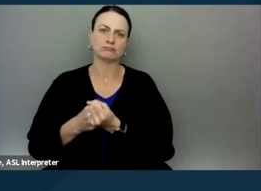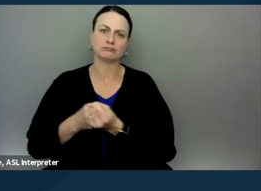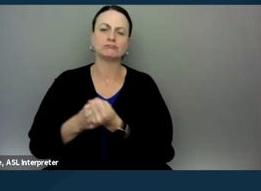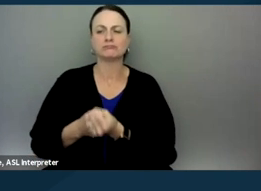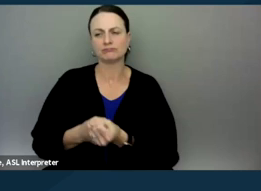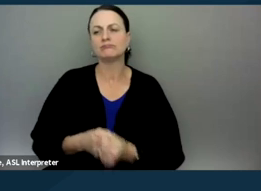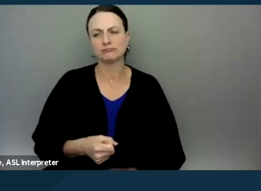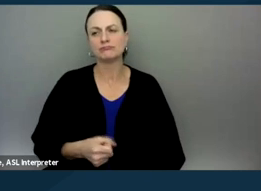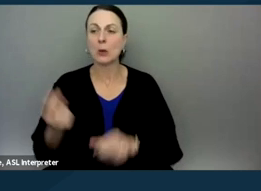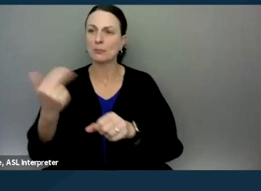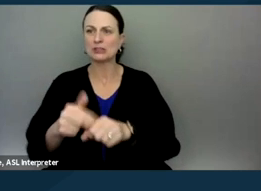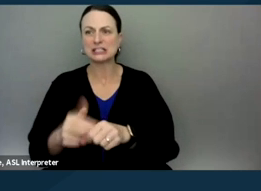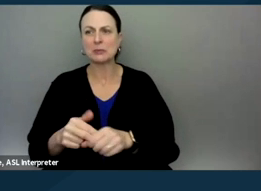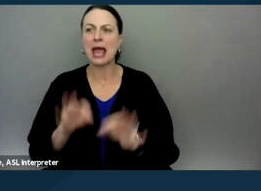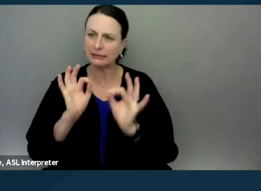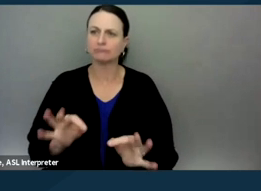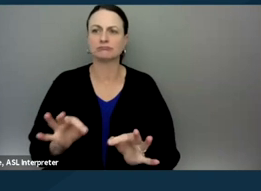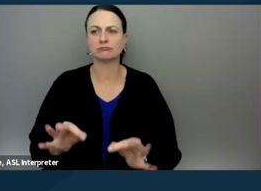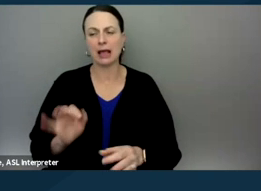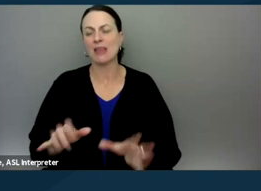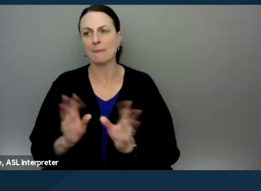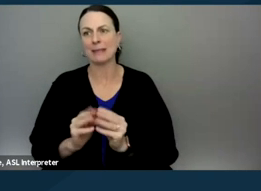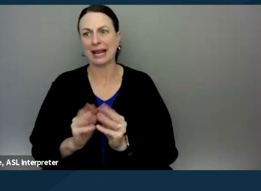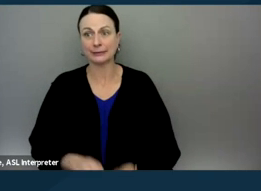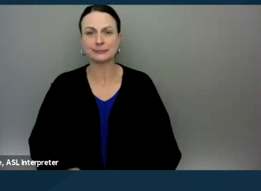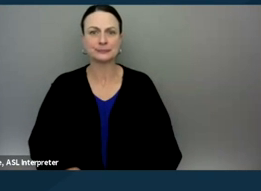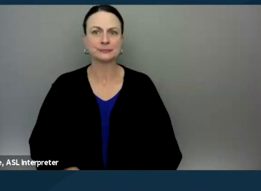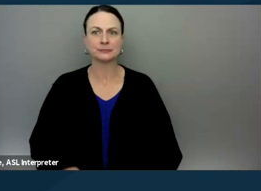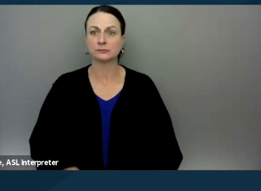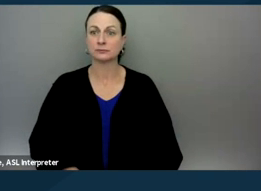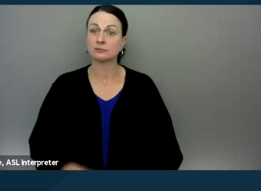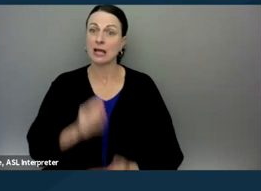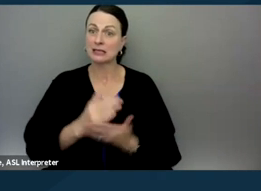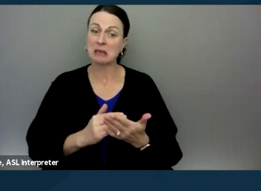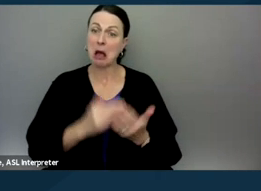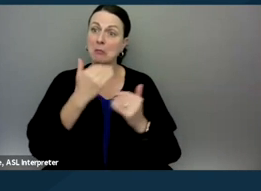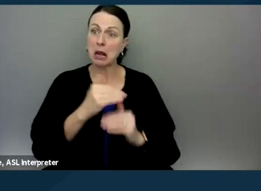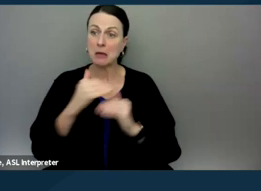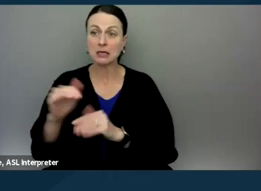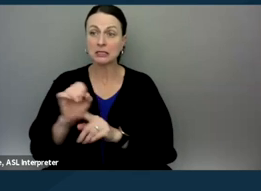to participate effectively in the meeting. There have been a few limited situations with permission